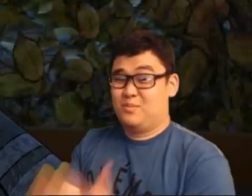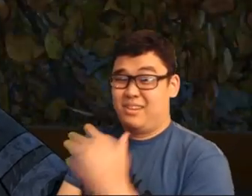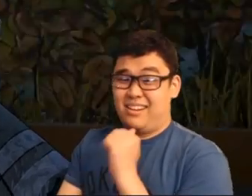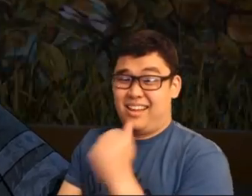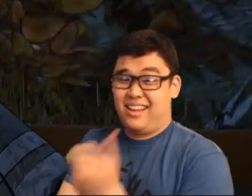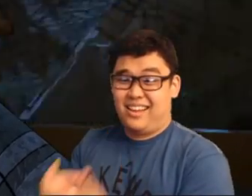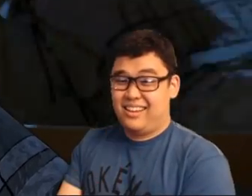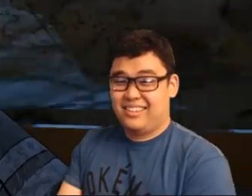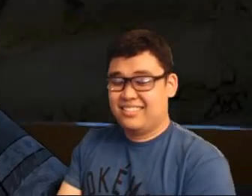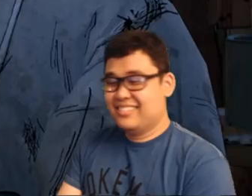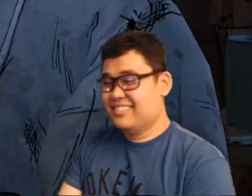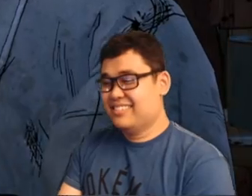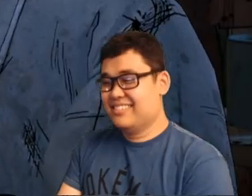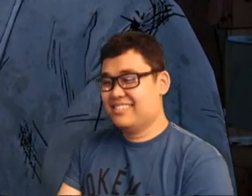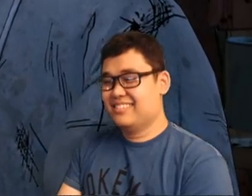Why not?